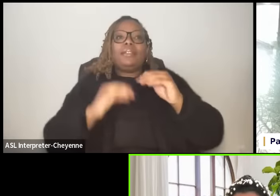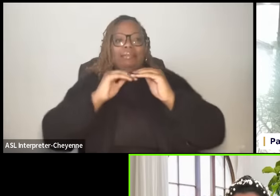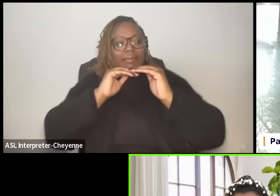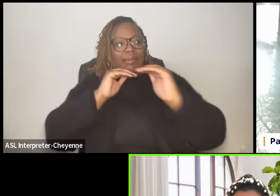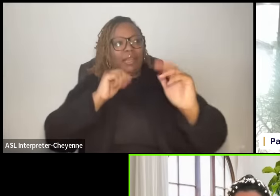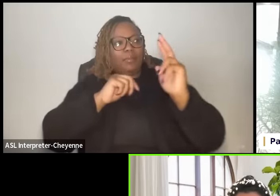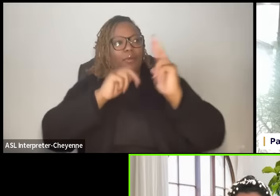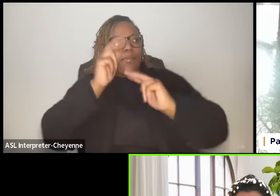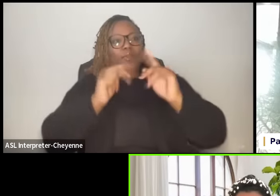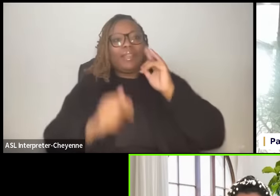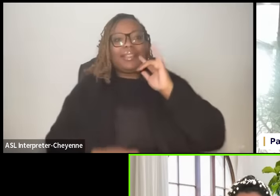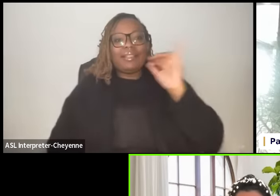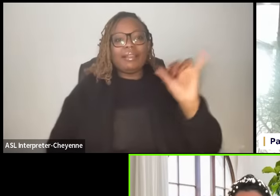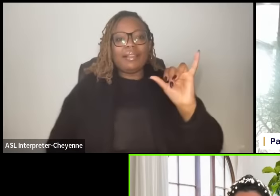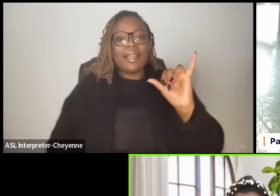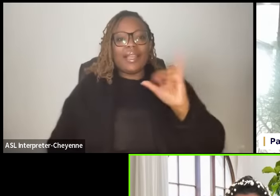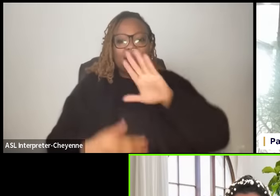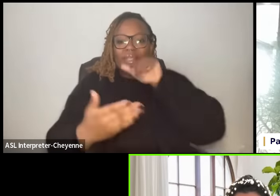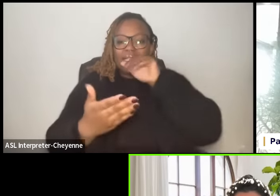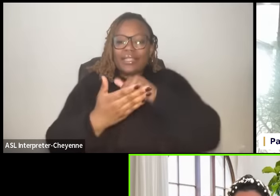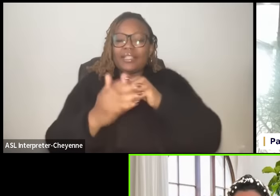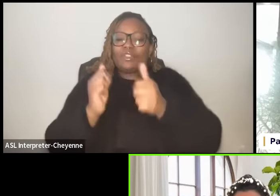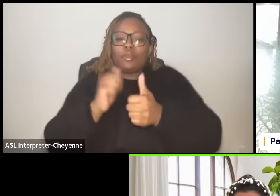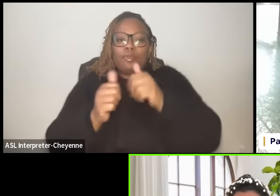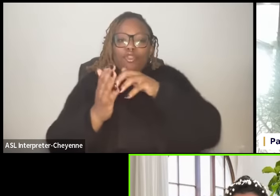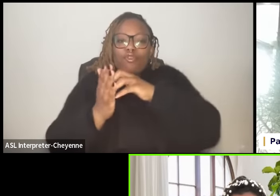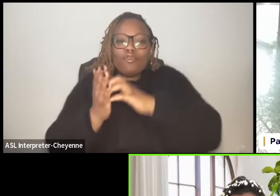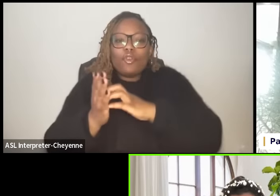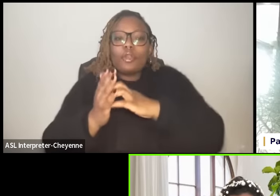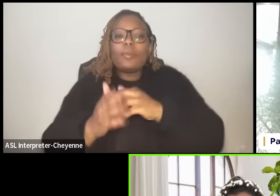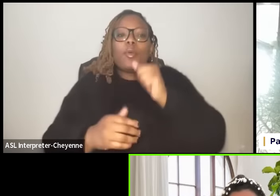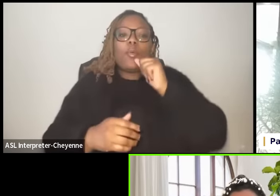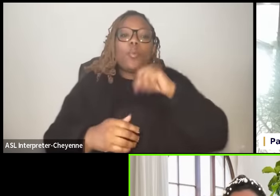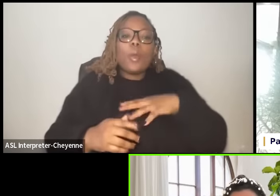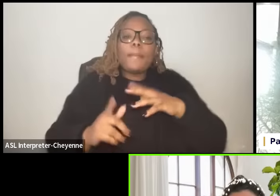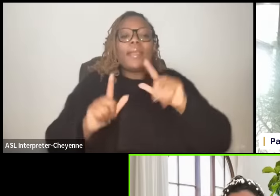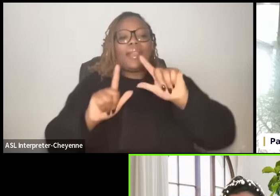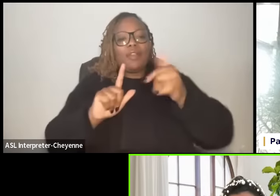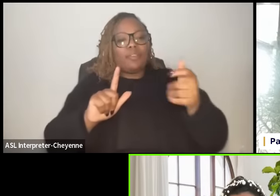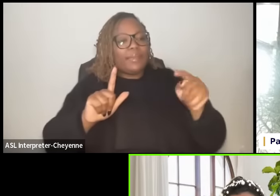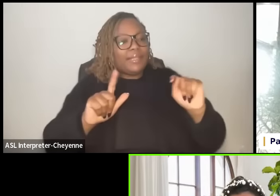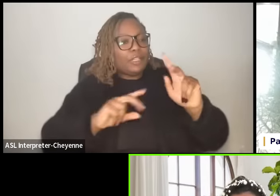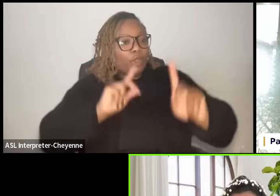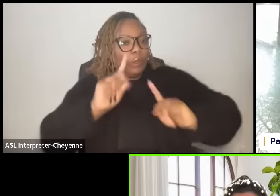look like that centers the most vulnerable particularly women lgbtq folks and and folks